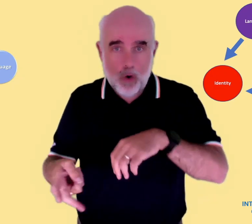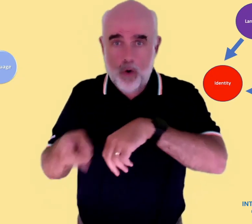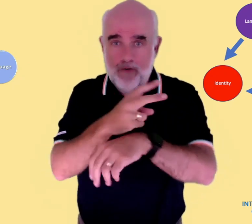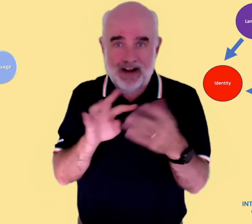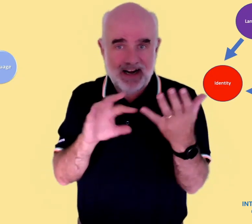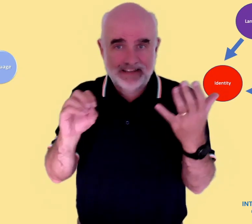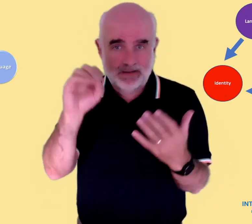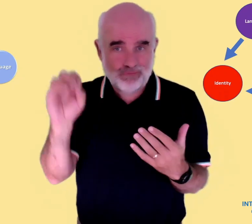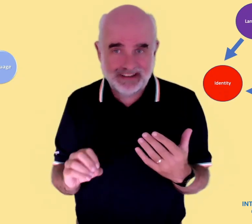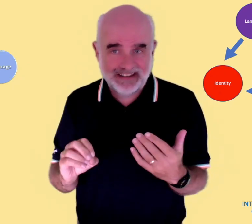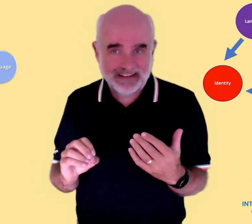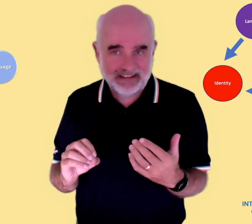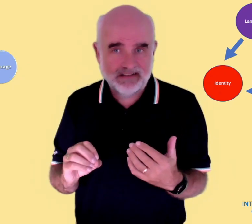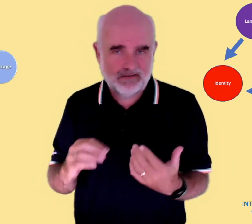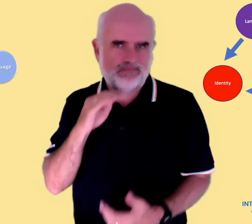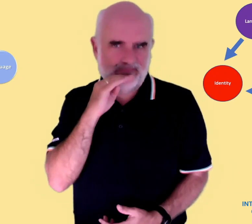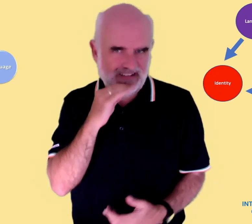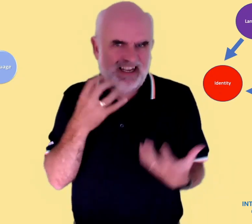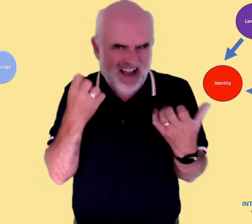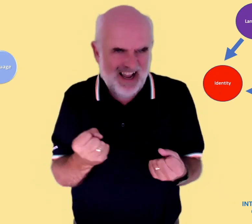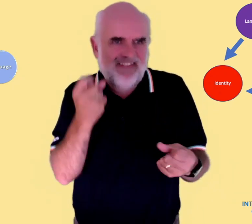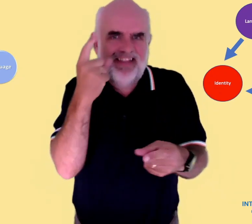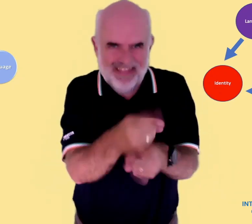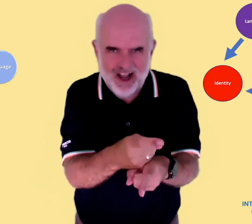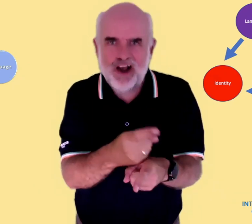shapes my identity a lot." Once again, over 90% agreed with the statement.